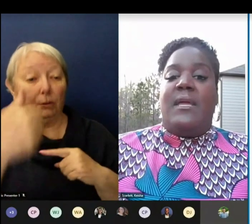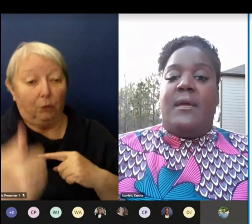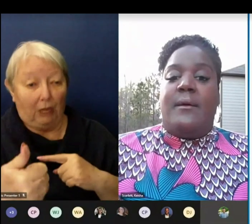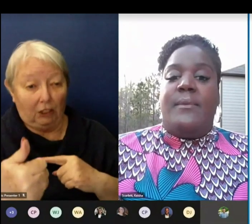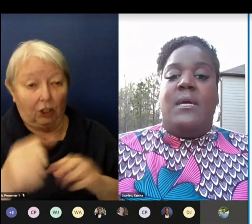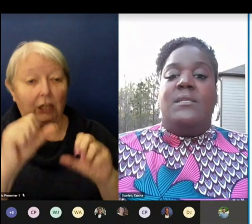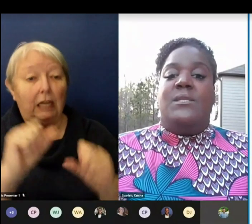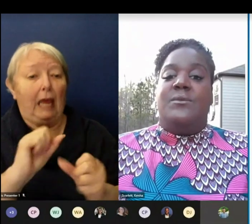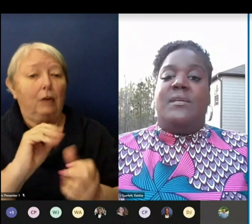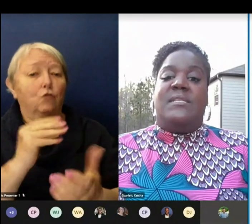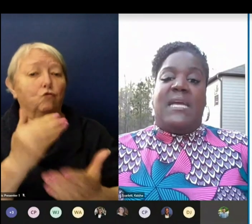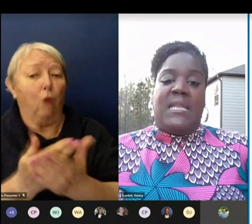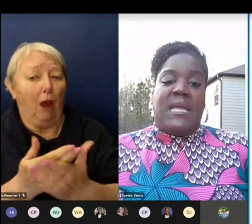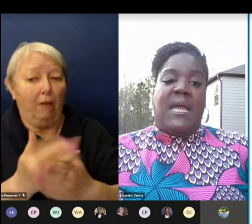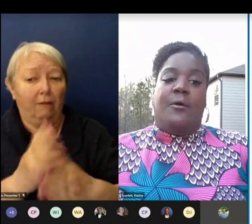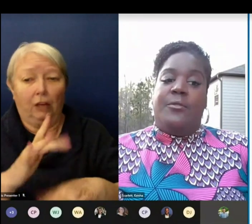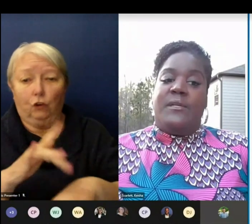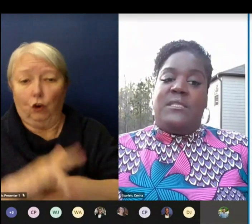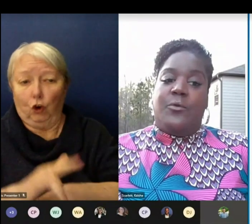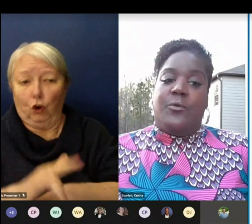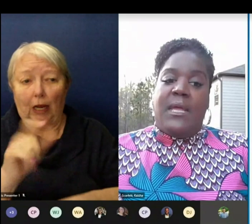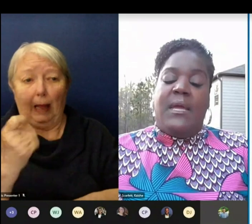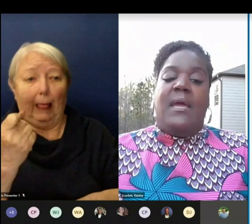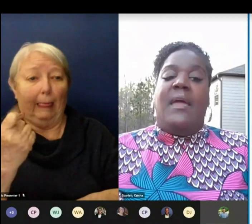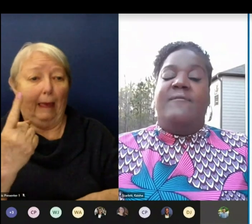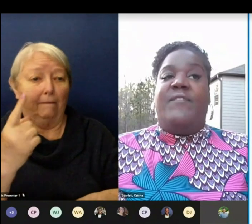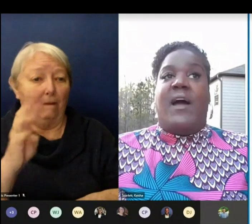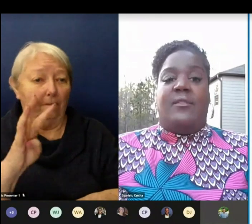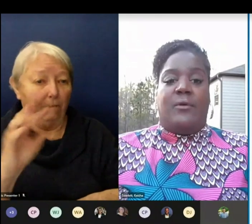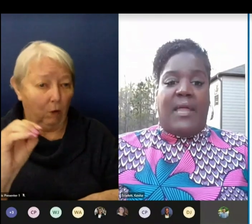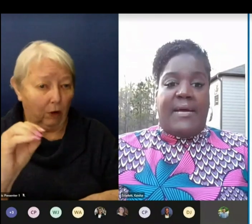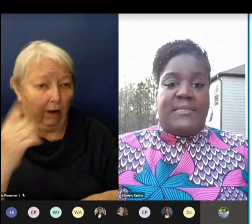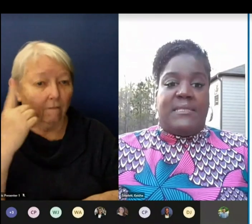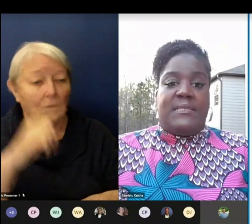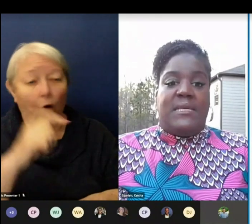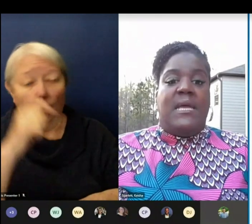to do the daily health screening and find their classes.